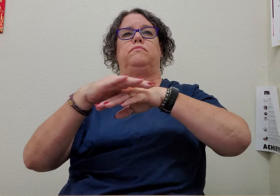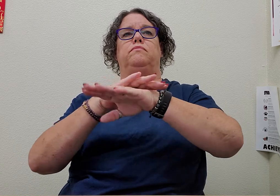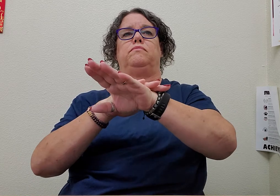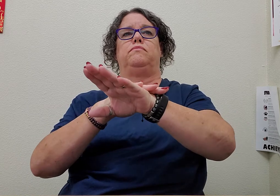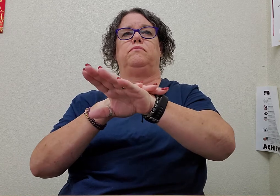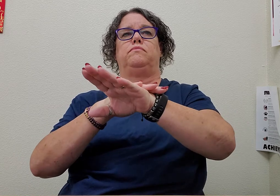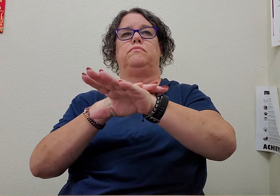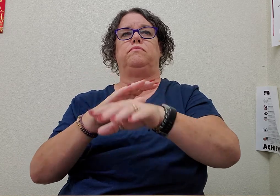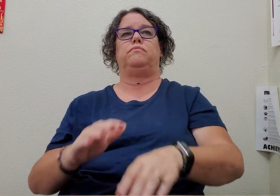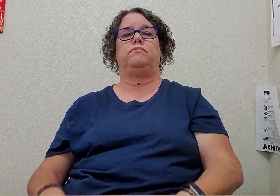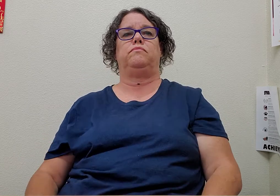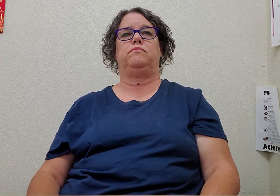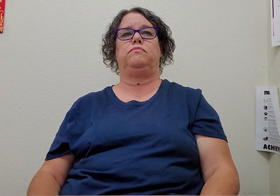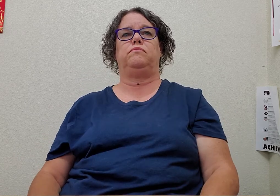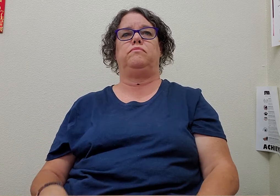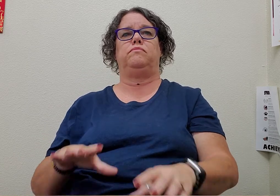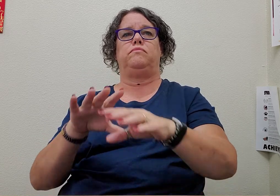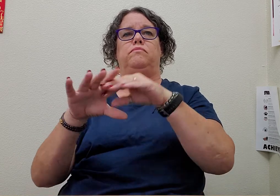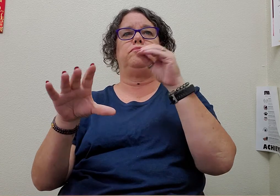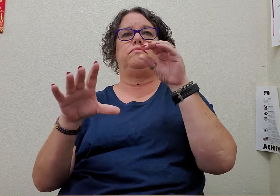enter exit/out(side)